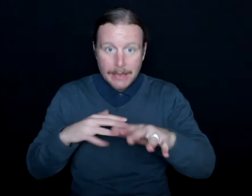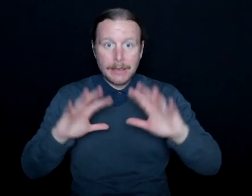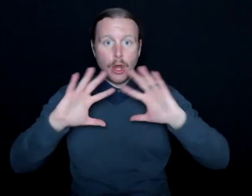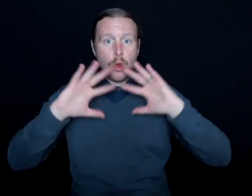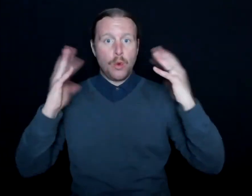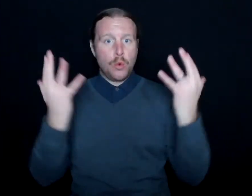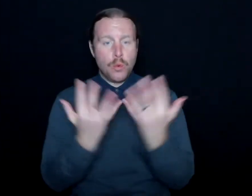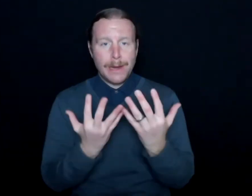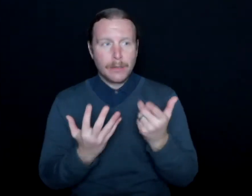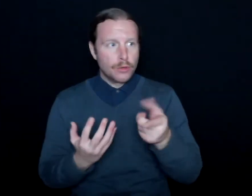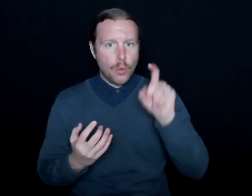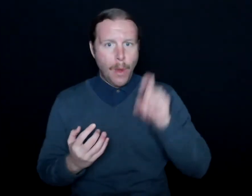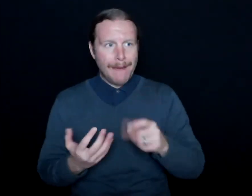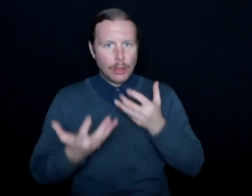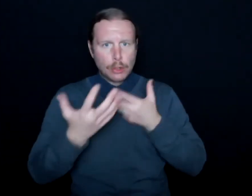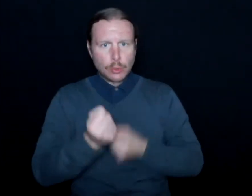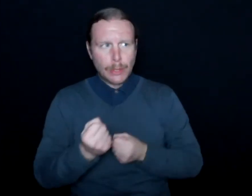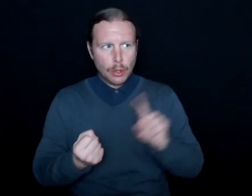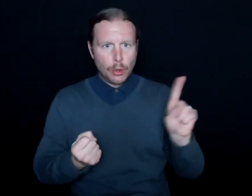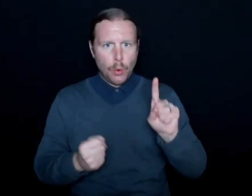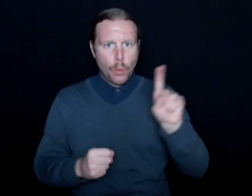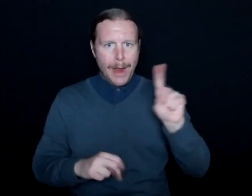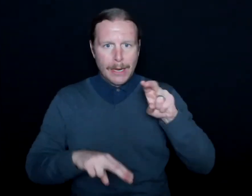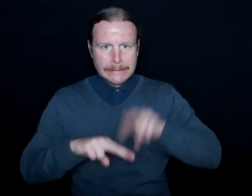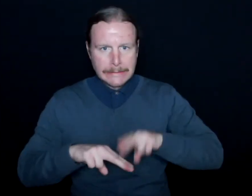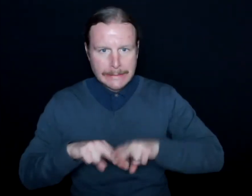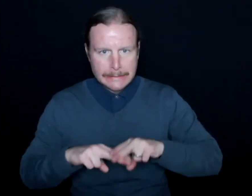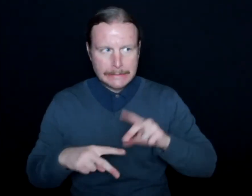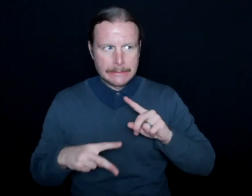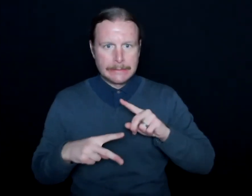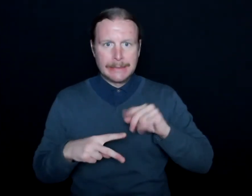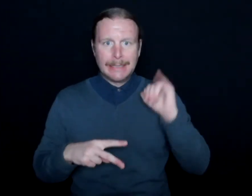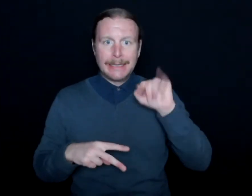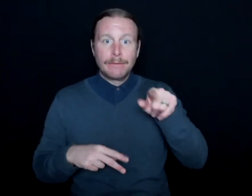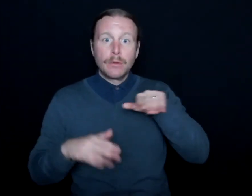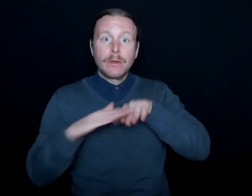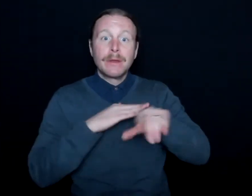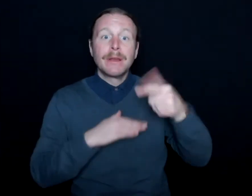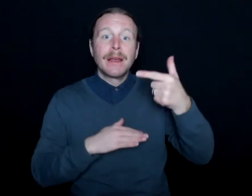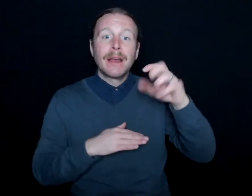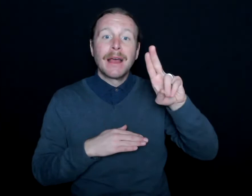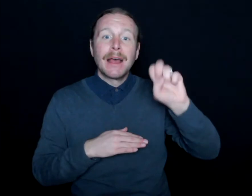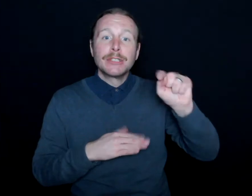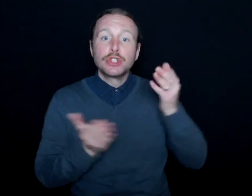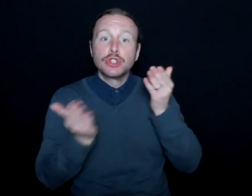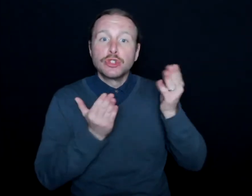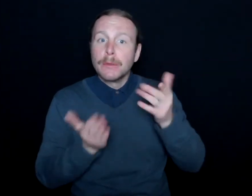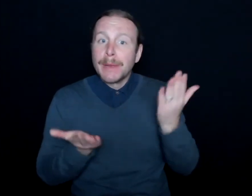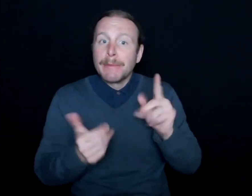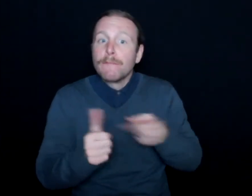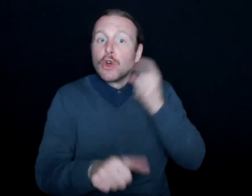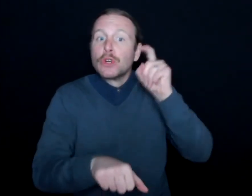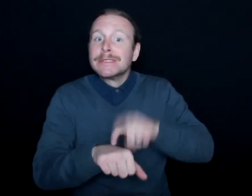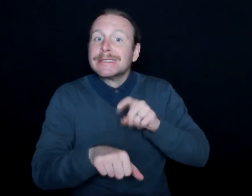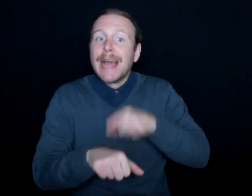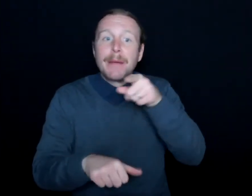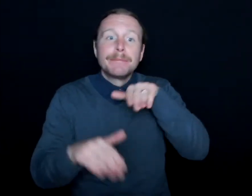you have to trust that you know where the seat is. If you go to guest services, if it's your first time at Fiserv Forum or any other sports arena,